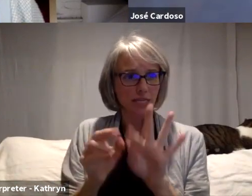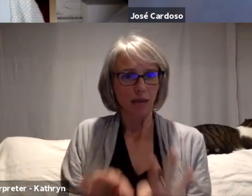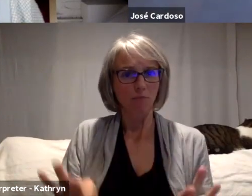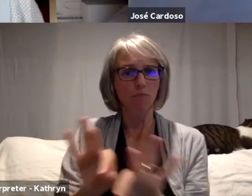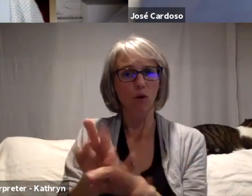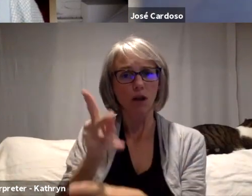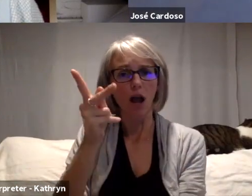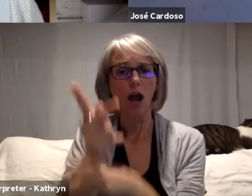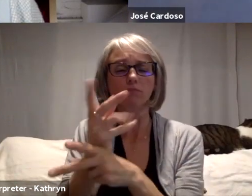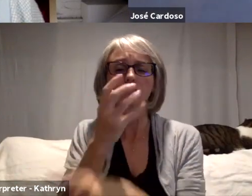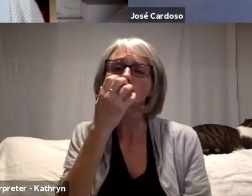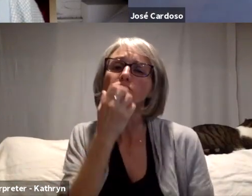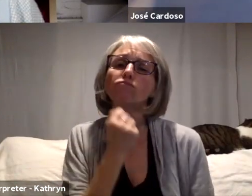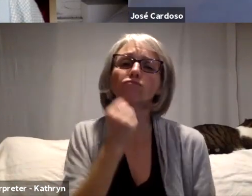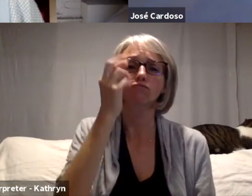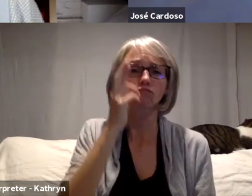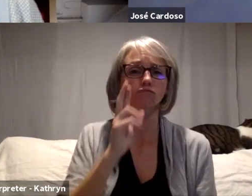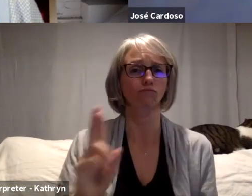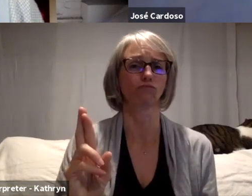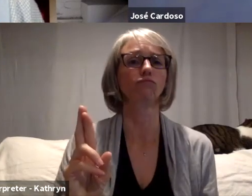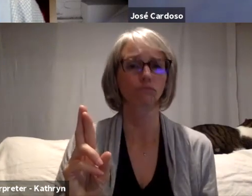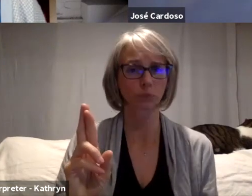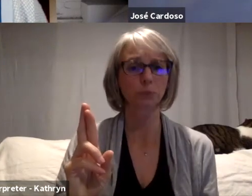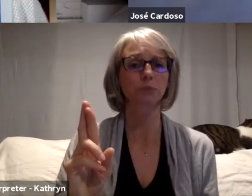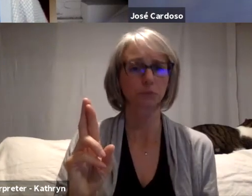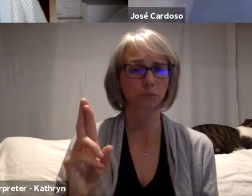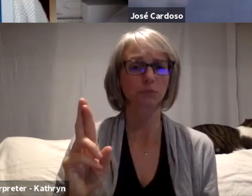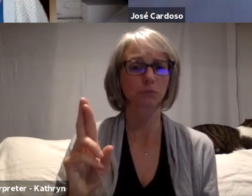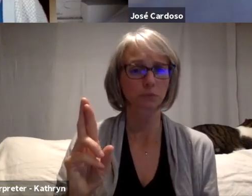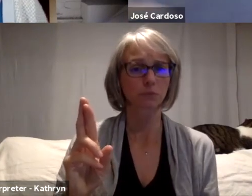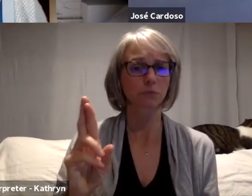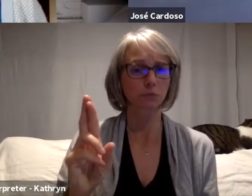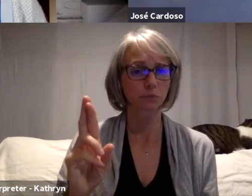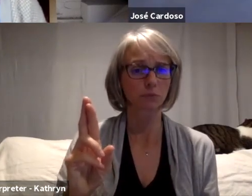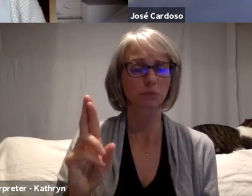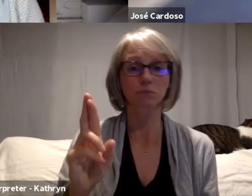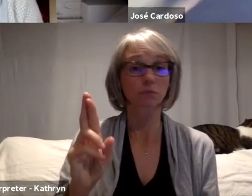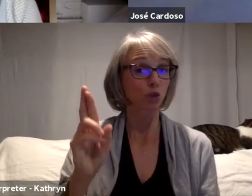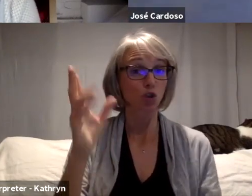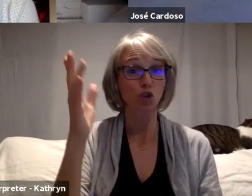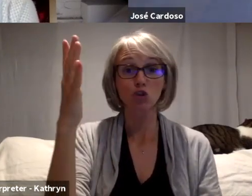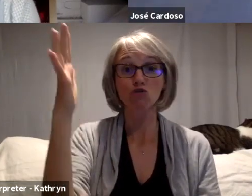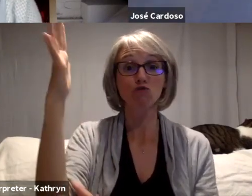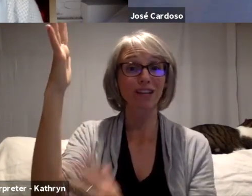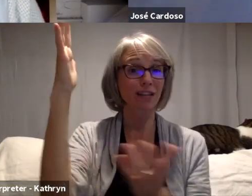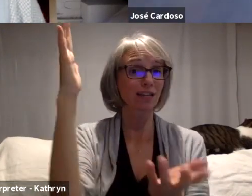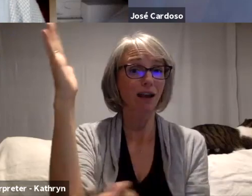respected. Even in that sense. Don't say to cut trees there or those places are untouched.